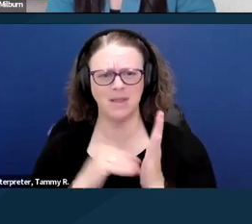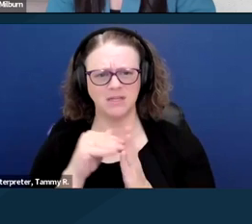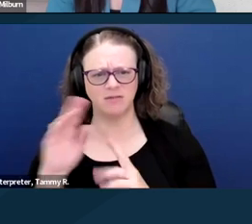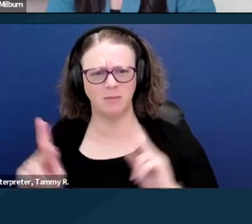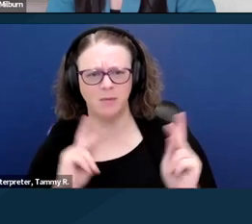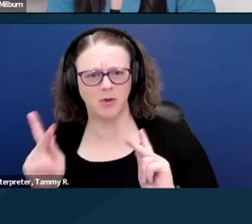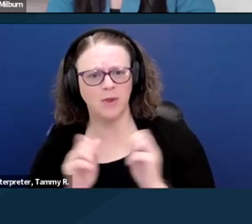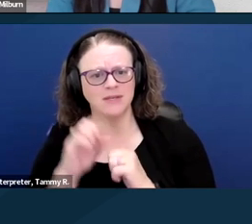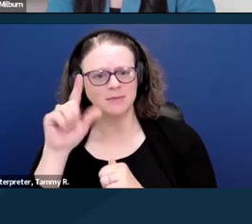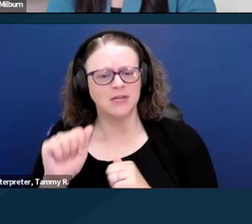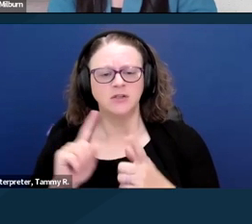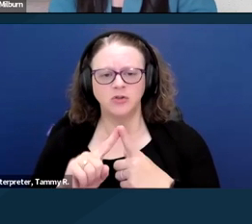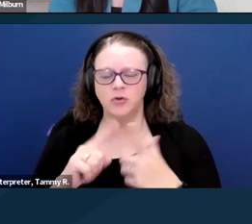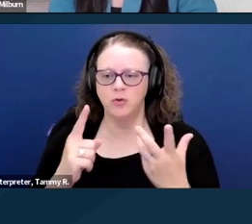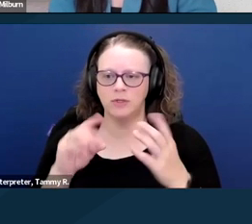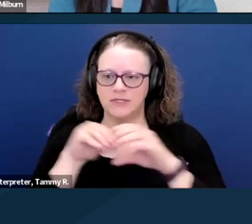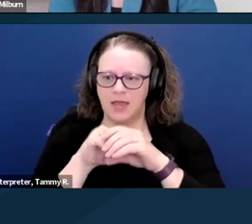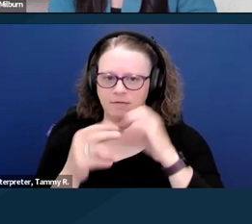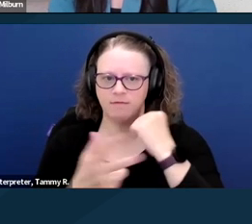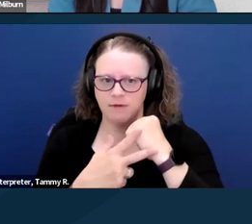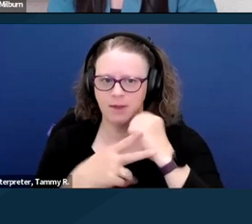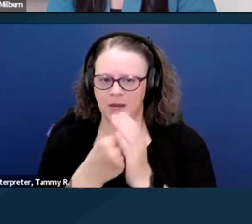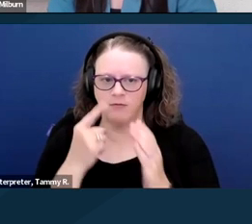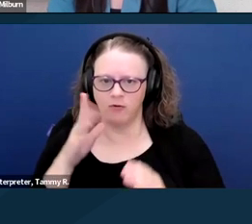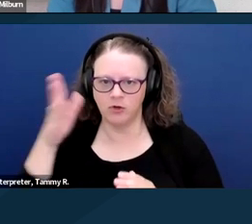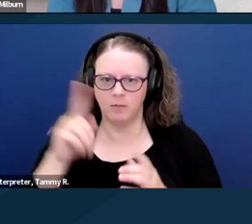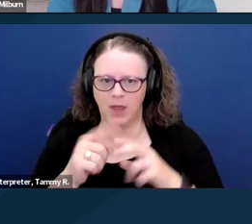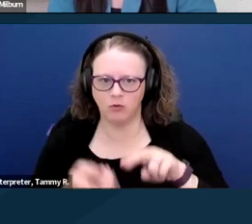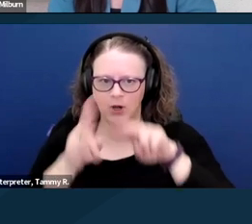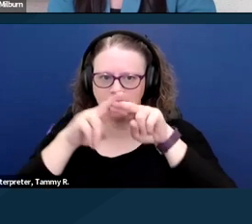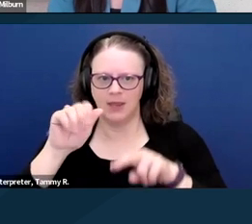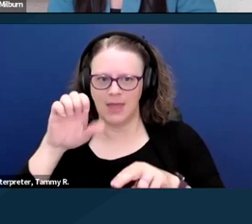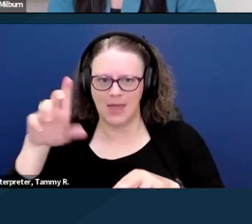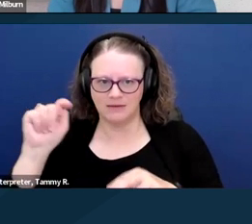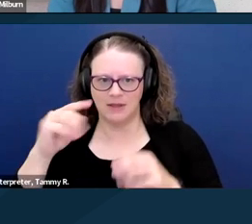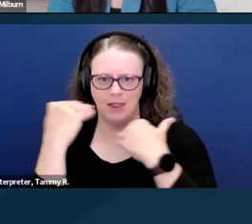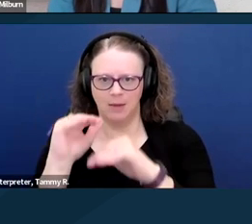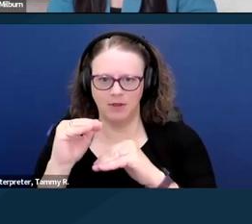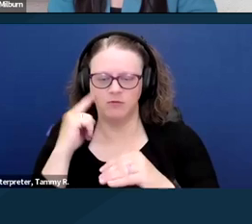for their futures by raising the asset limits for individuals to $10,000,